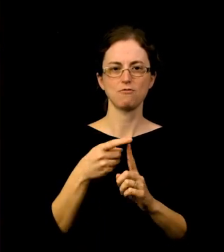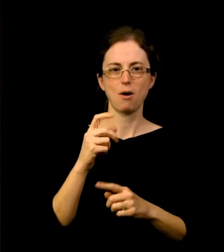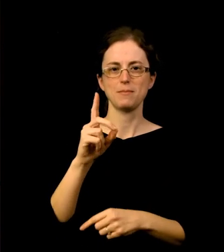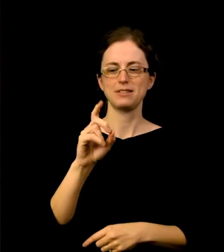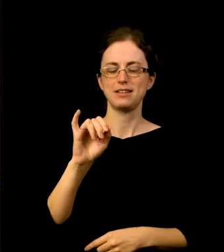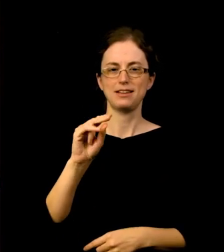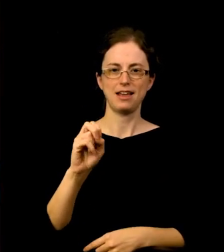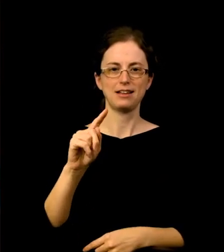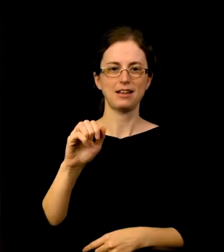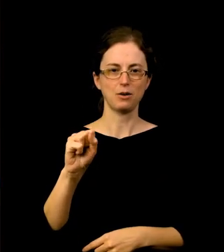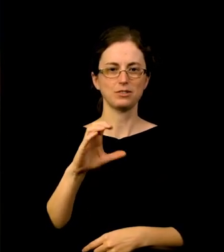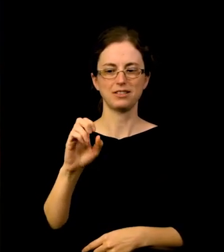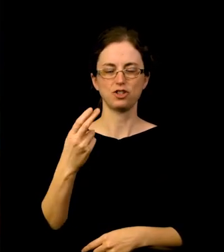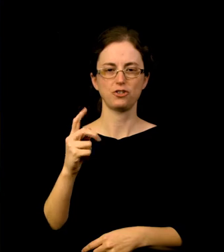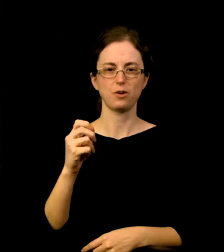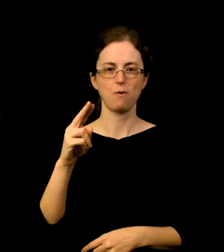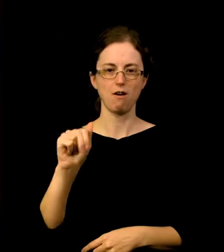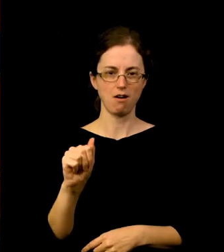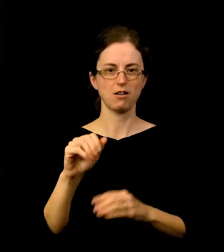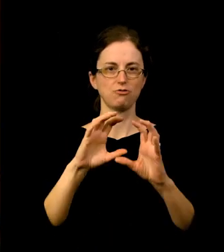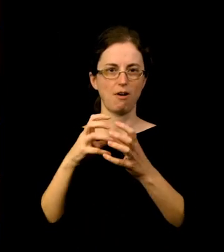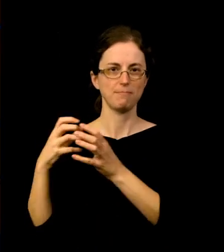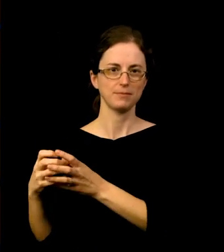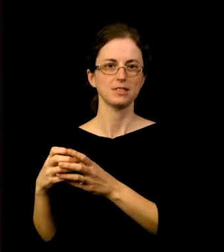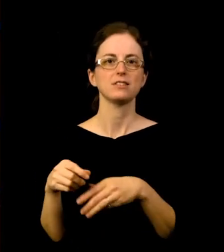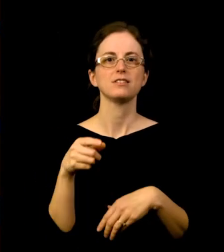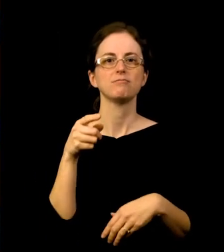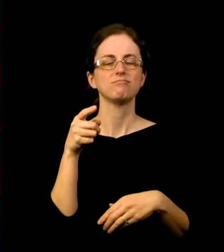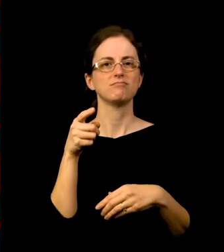or semi-public locations, Lynnette sees her work as a form of activism.